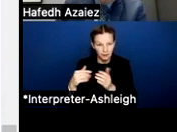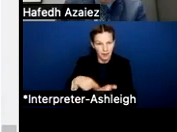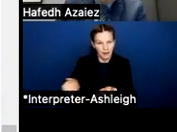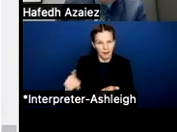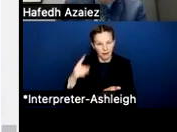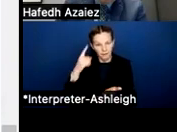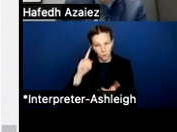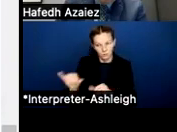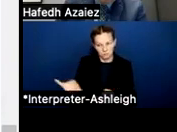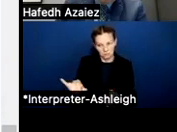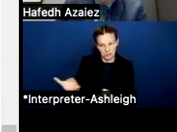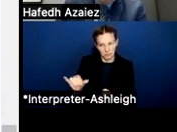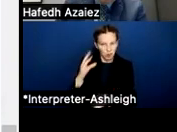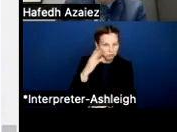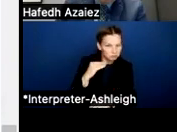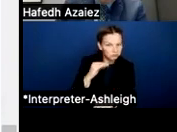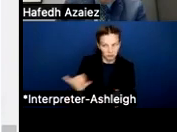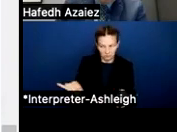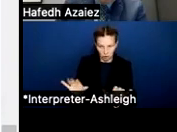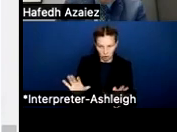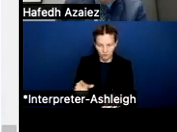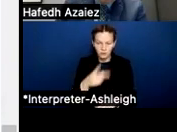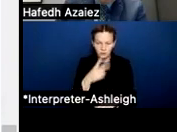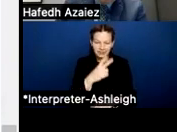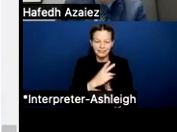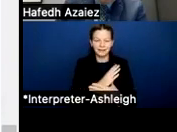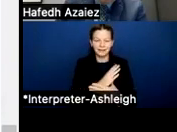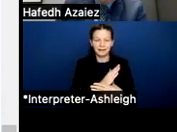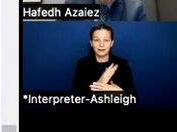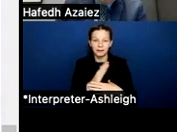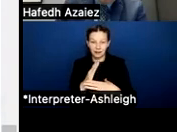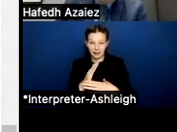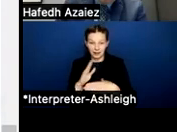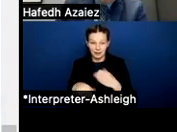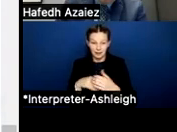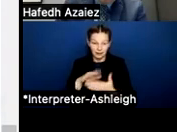So you can see right around the middle of the pay structure, for 10 years and 15 years,